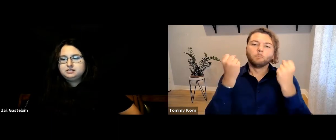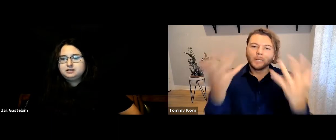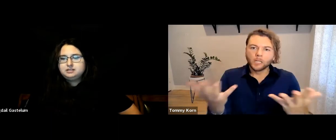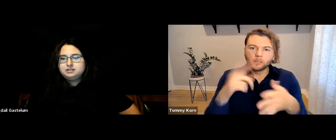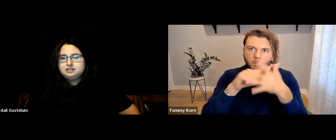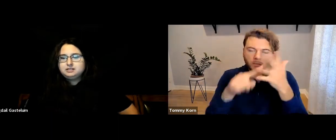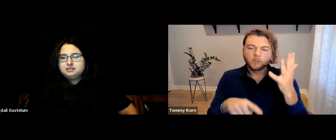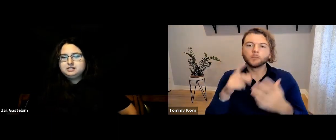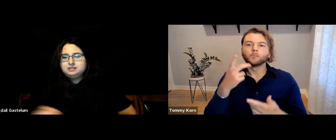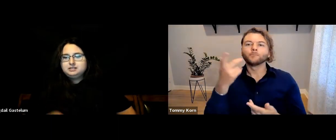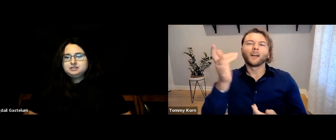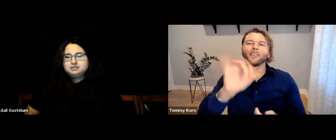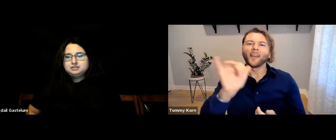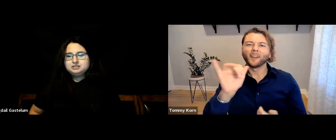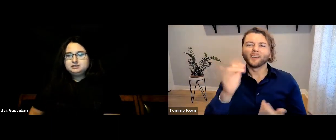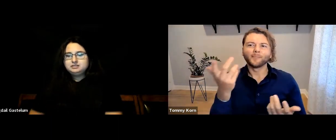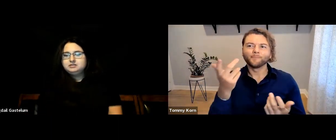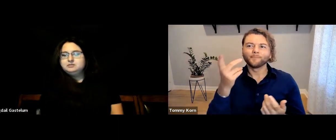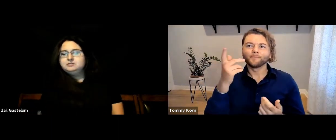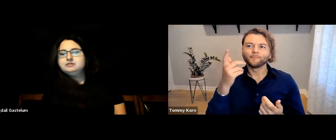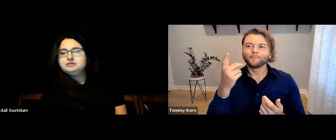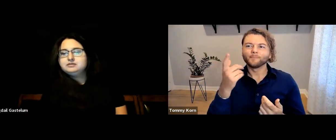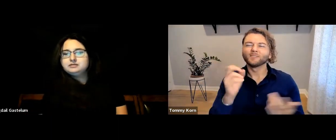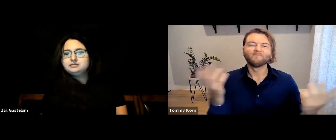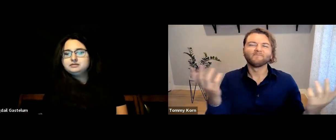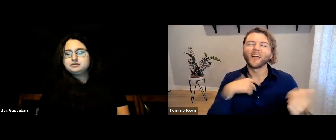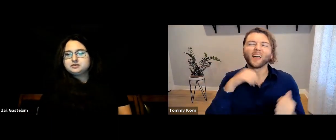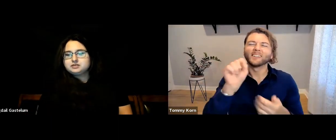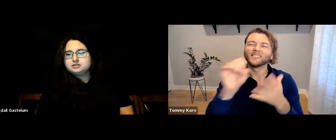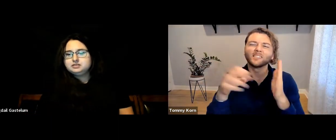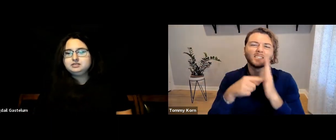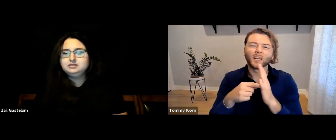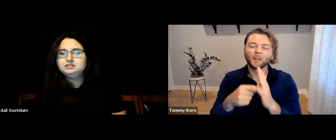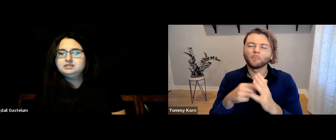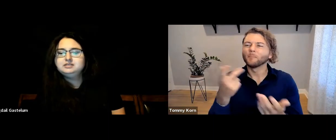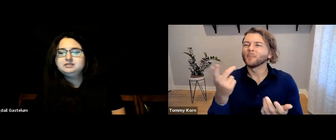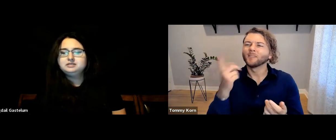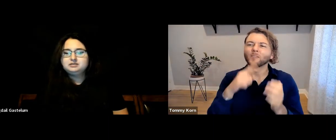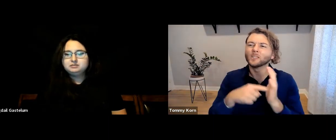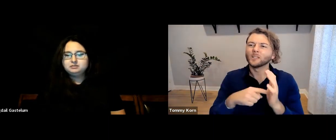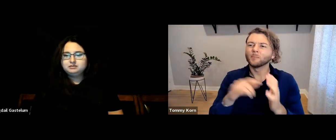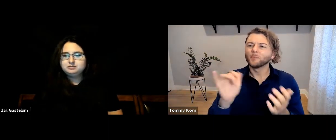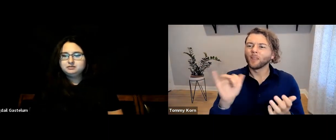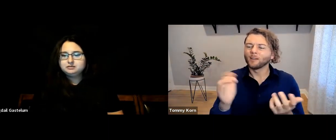[Tommy] Many things are missing, like… For example, let’s see…